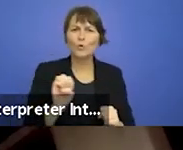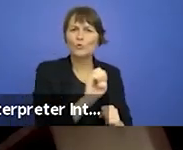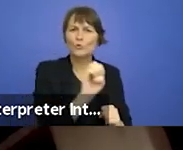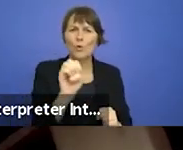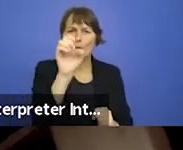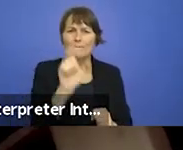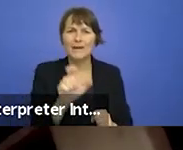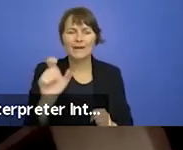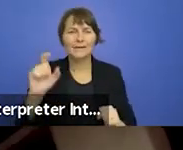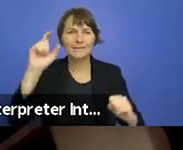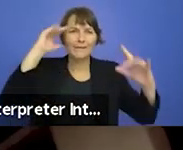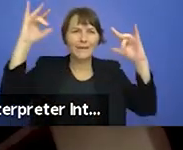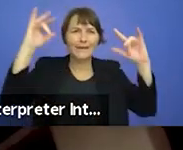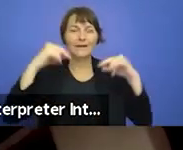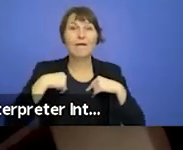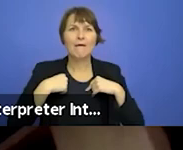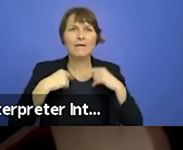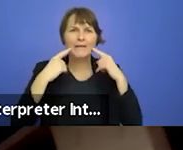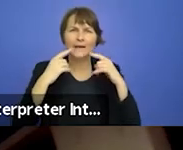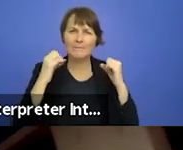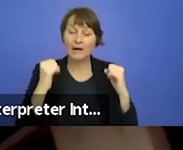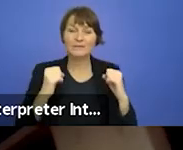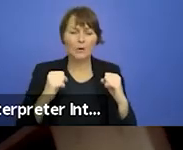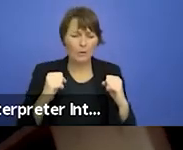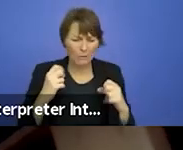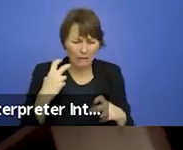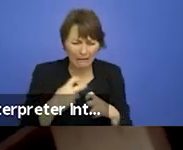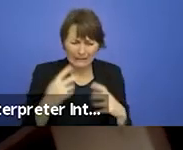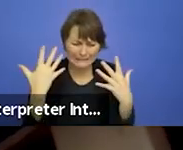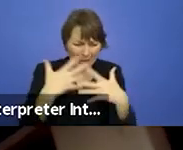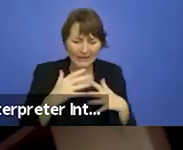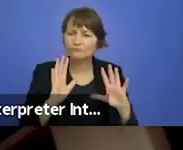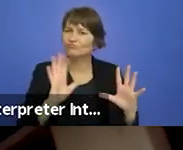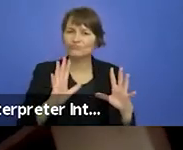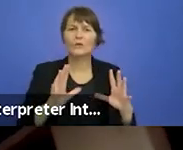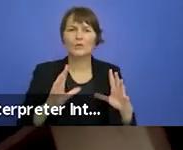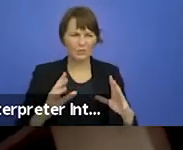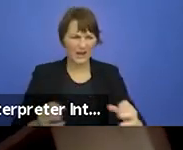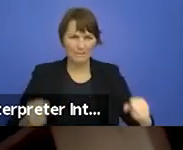difficult to realize and to place our faith in the power of collective creativity whether we are